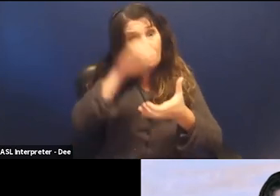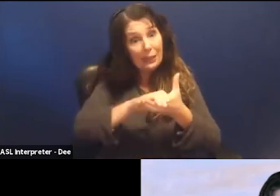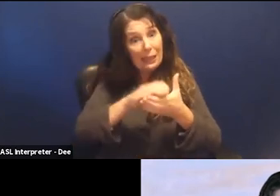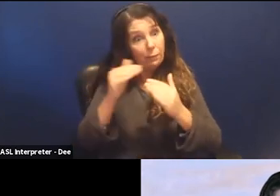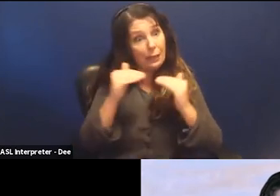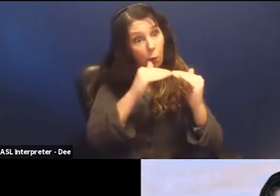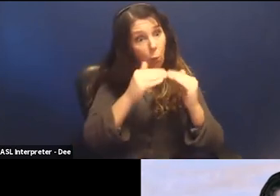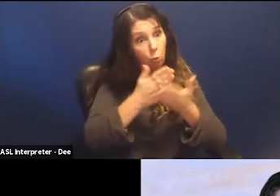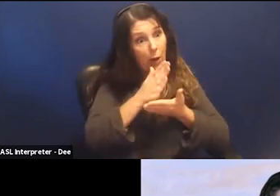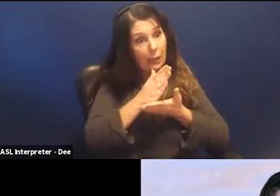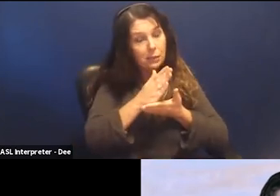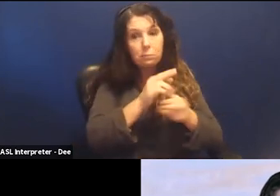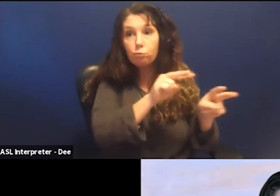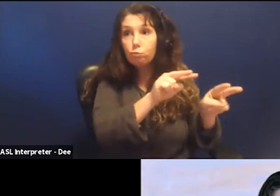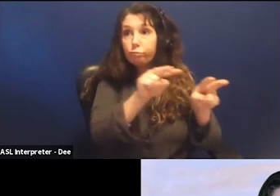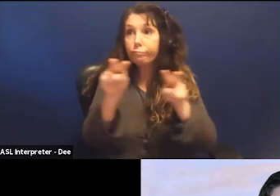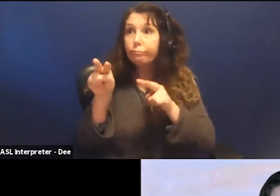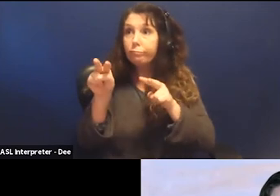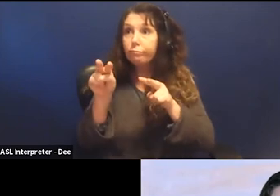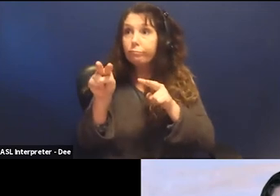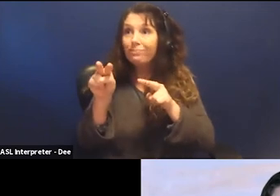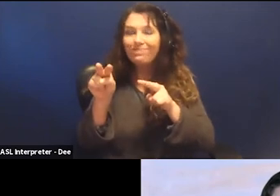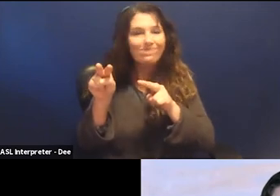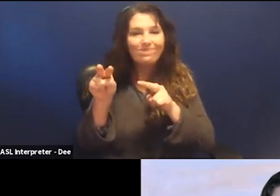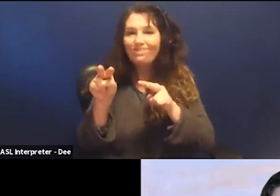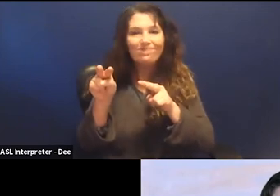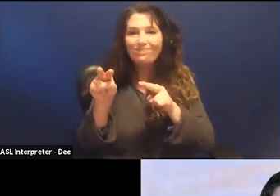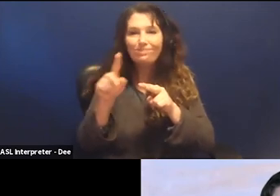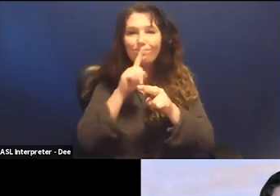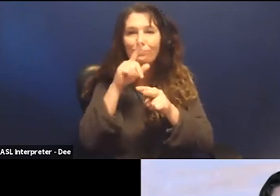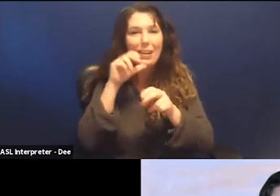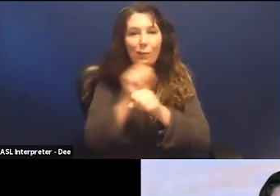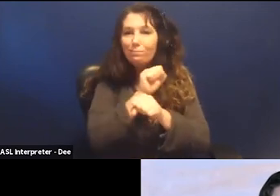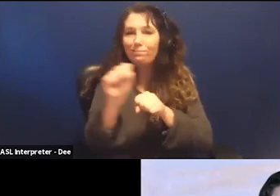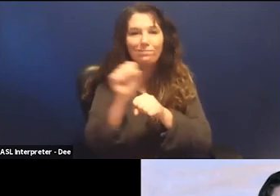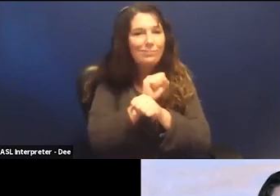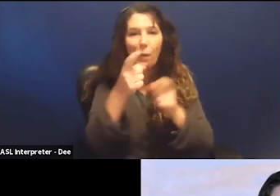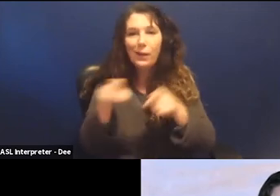All you have to do is look around and see that those equal rights have not been realized in the current world that we live in.